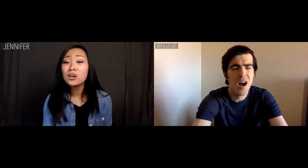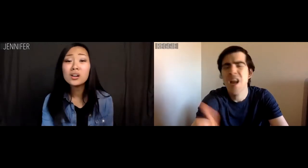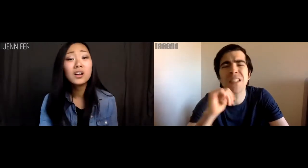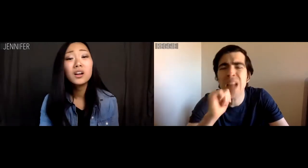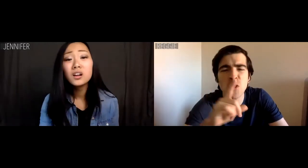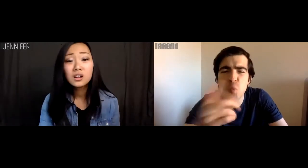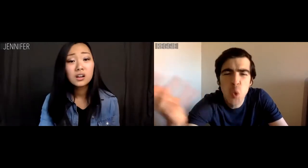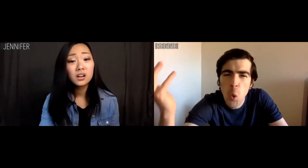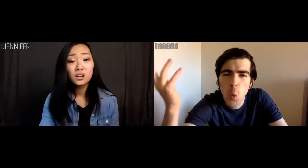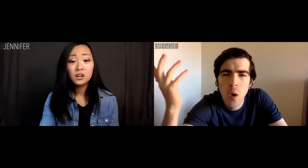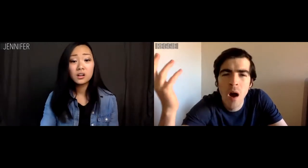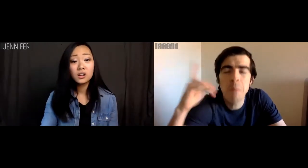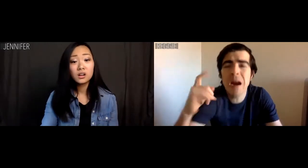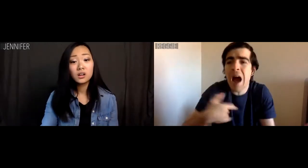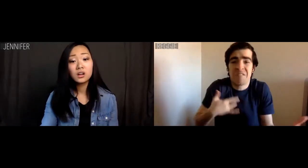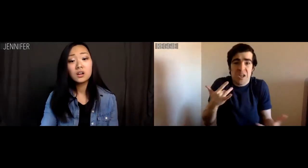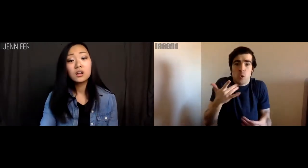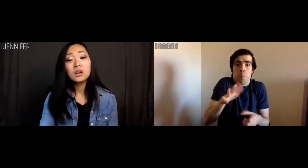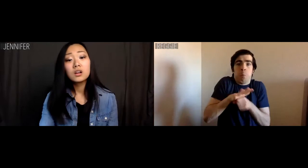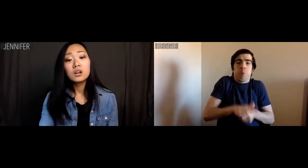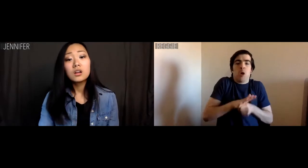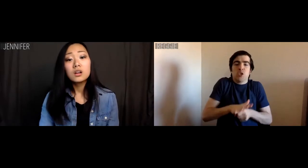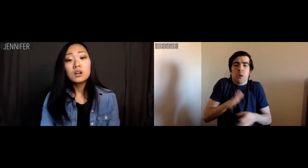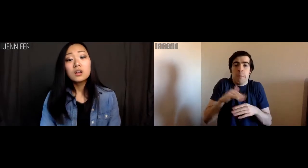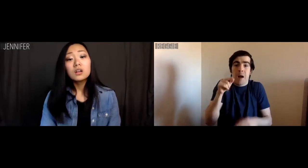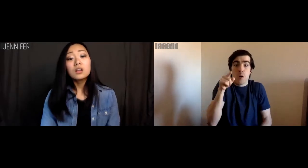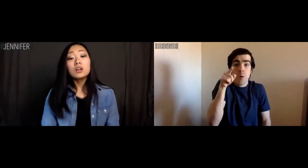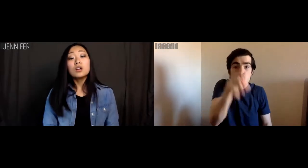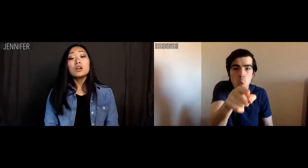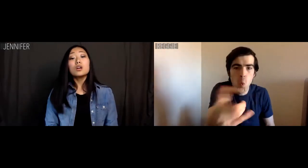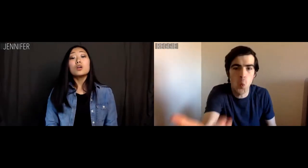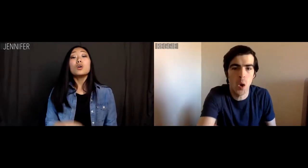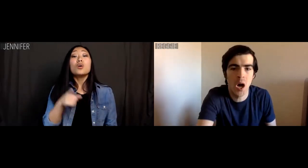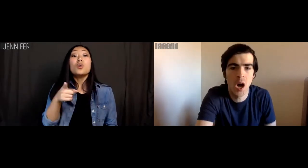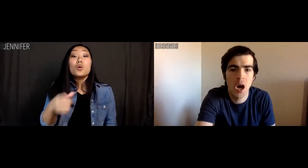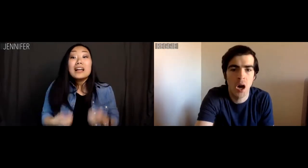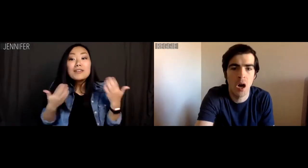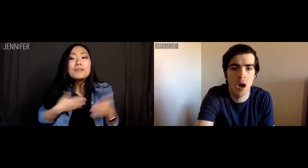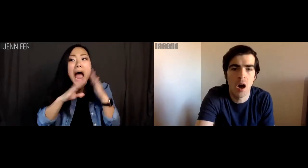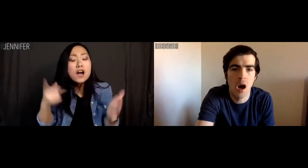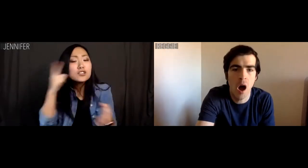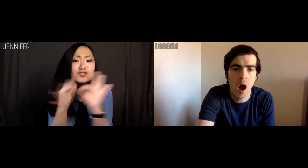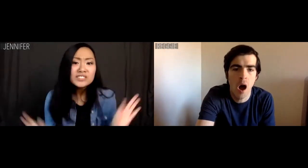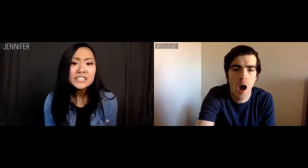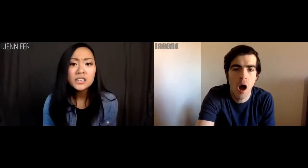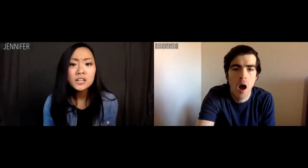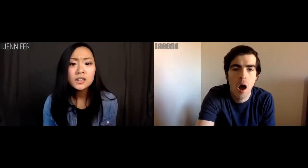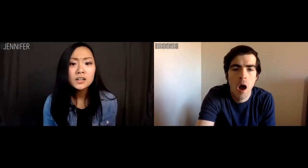Reggie: That's not true. I feel super pressured by you. Jennifer: But you live in my house rent free.